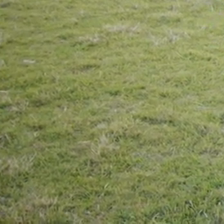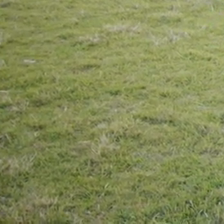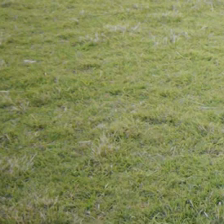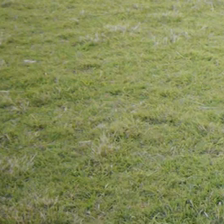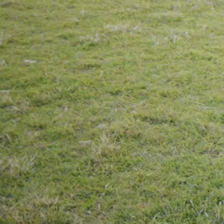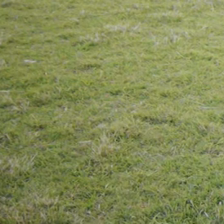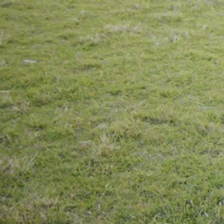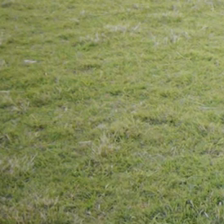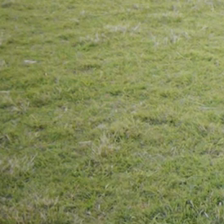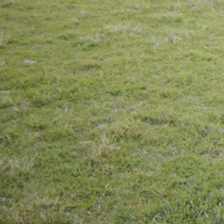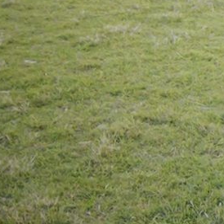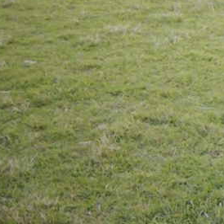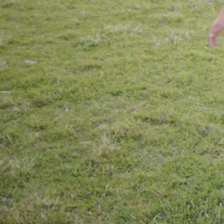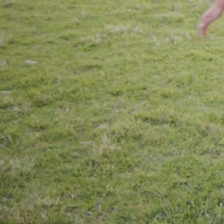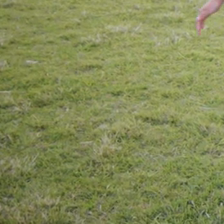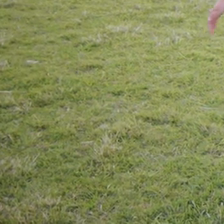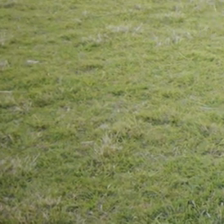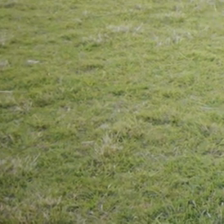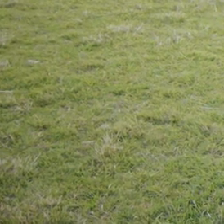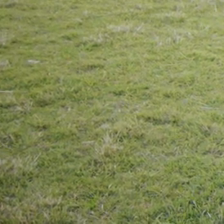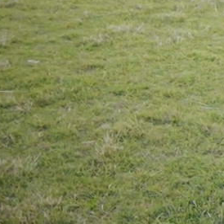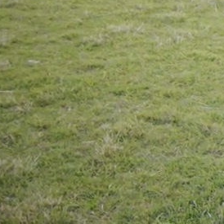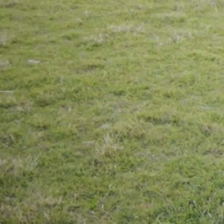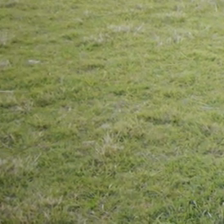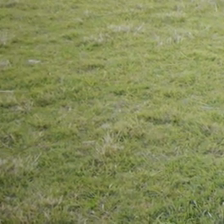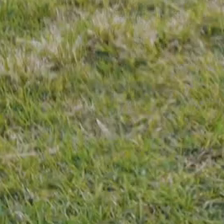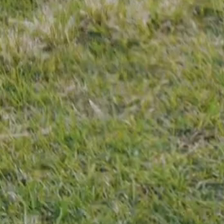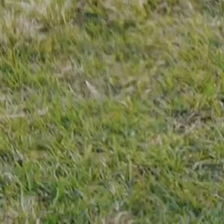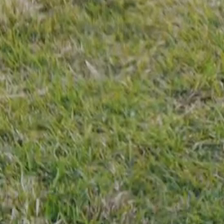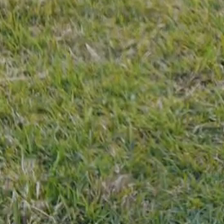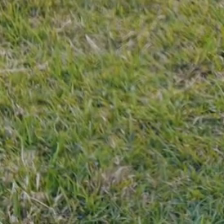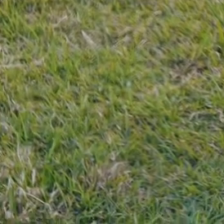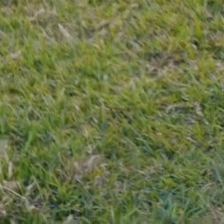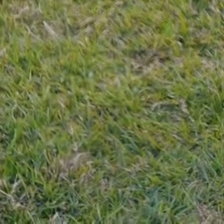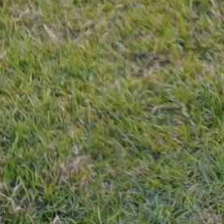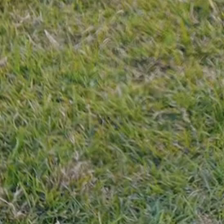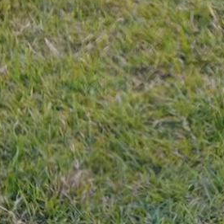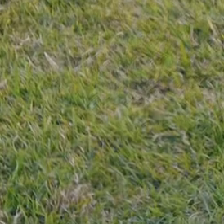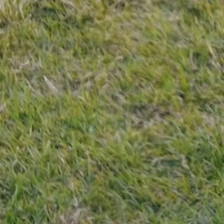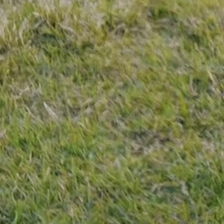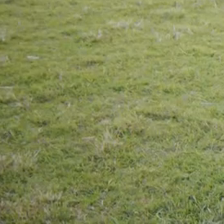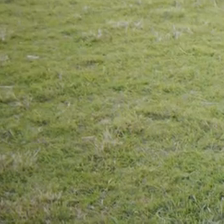So, out to a diamond? And in. Back together. Out to a diamond, and back together.